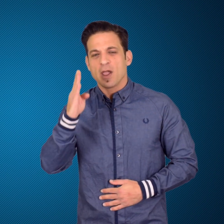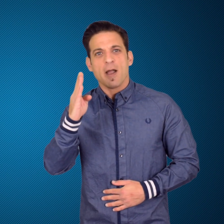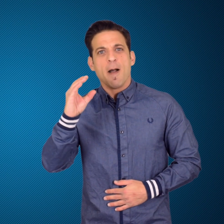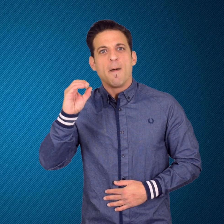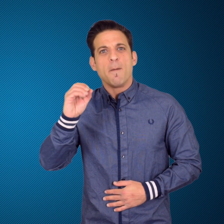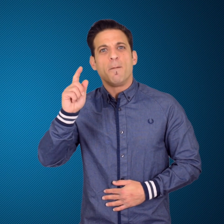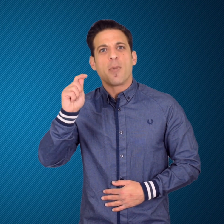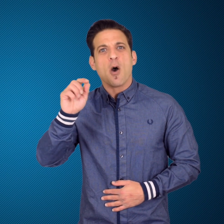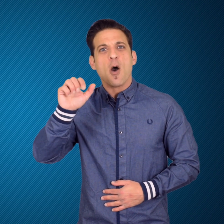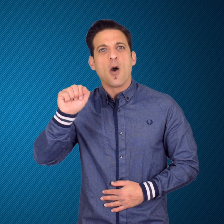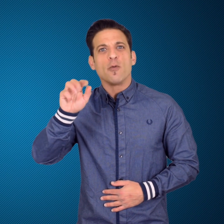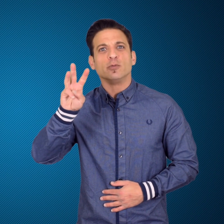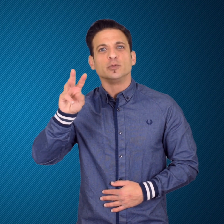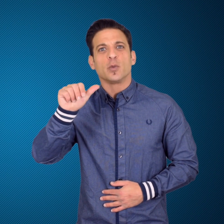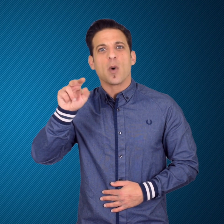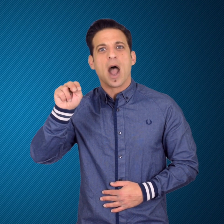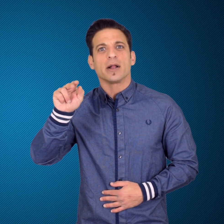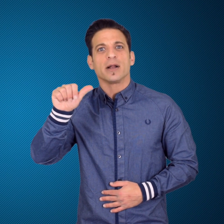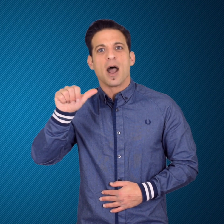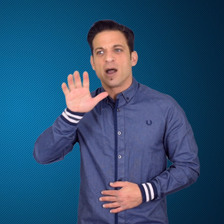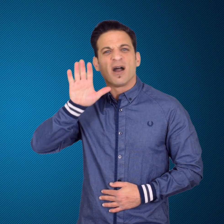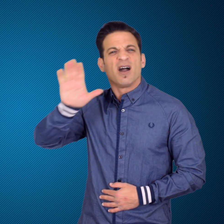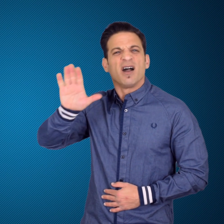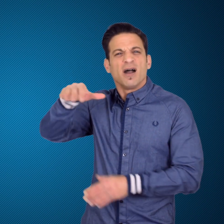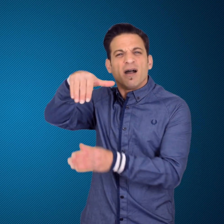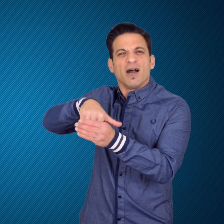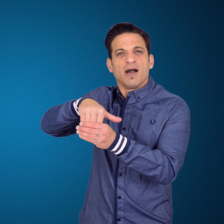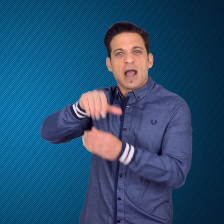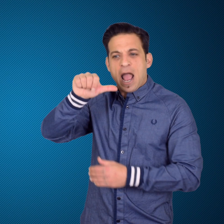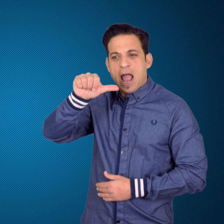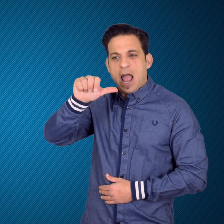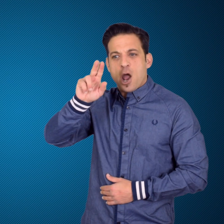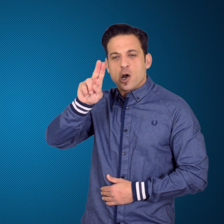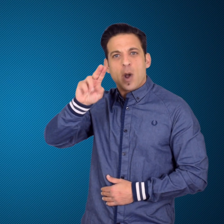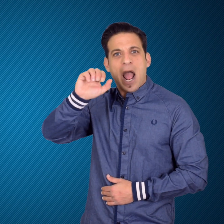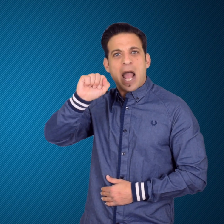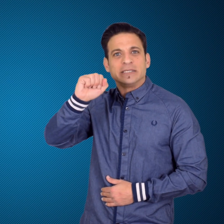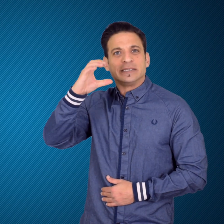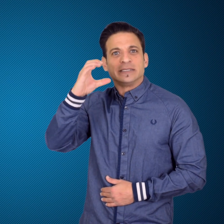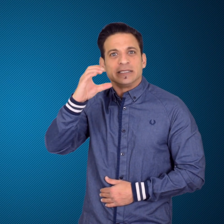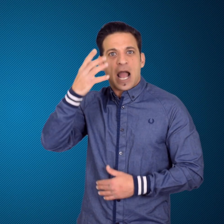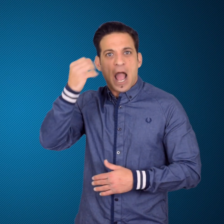AUSC initiative includes Deaf students